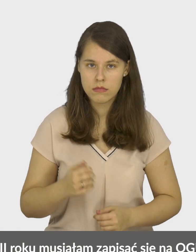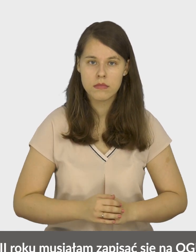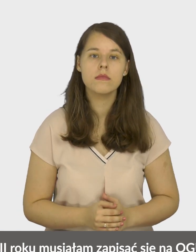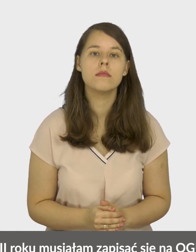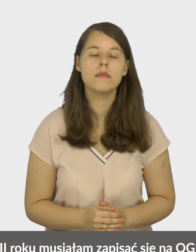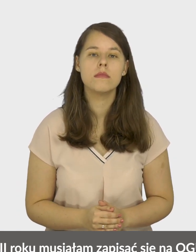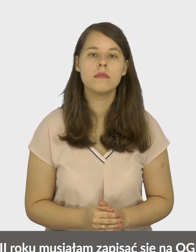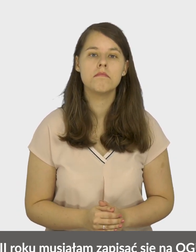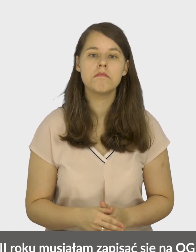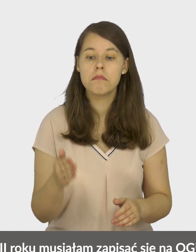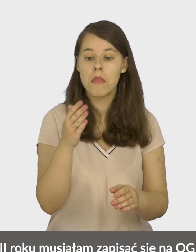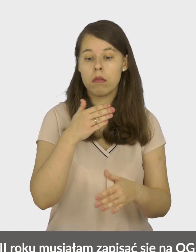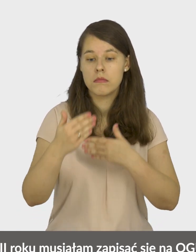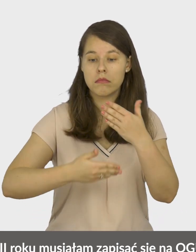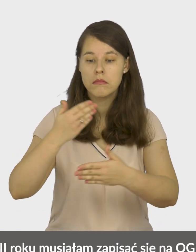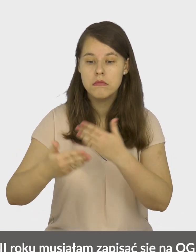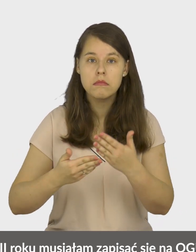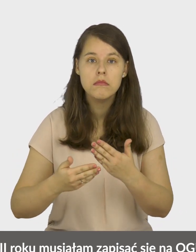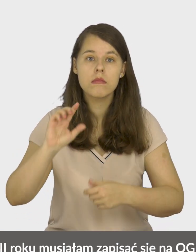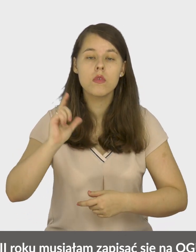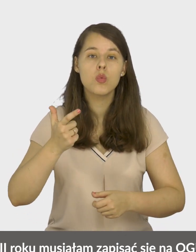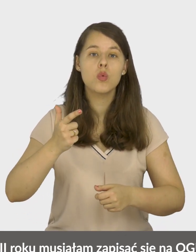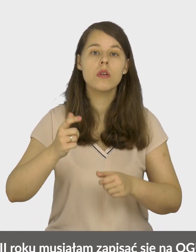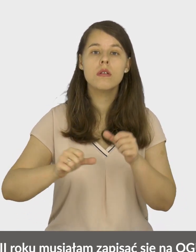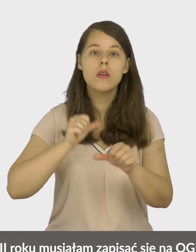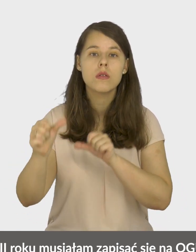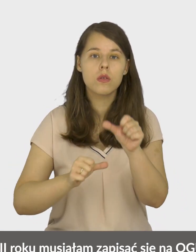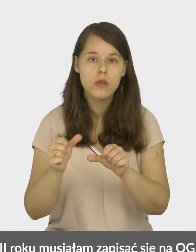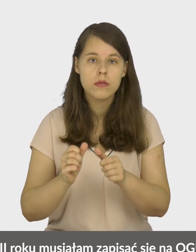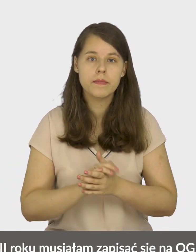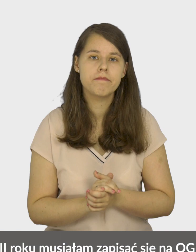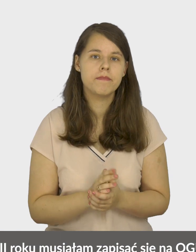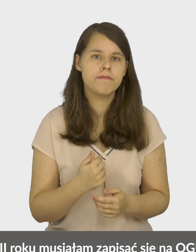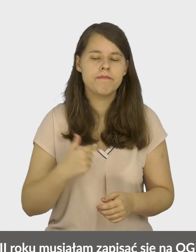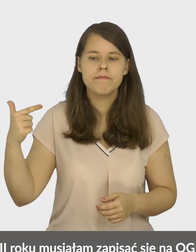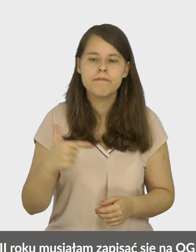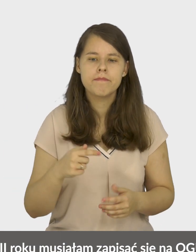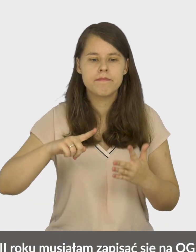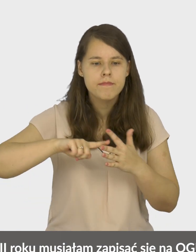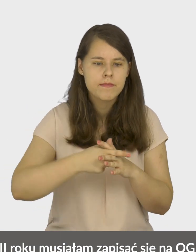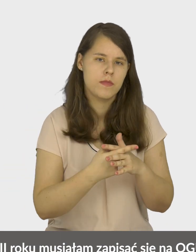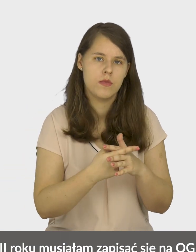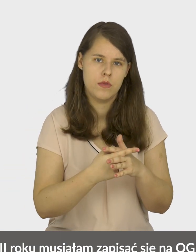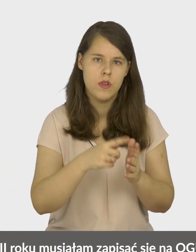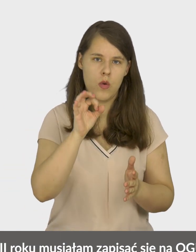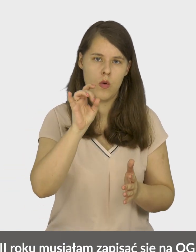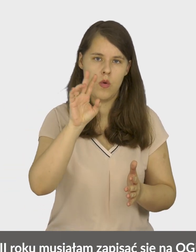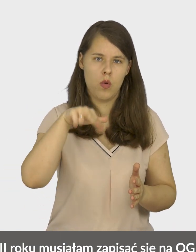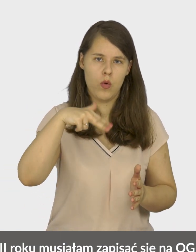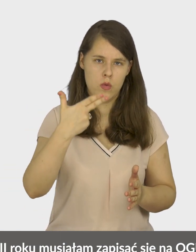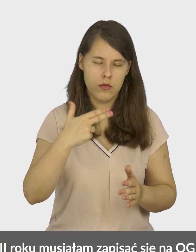and in the second year I had to enroll in OGUN,